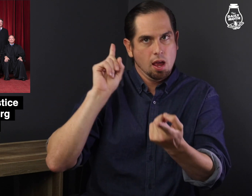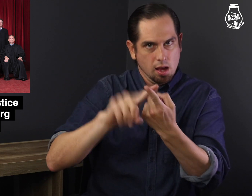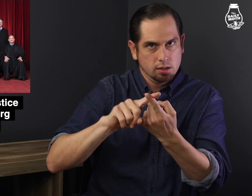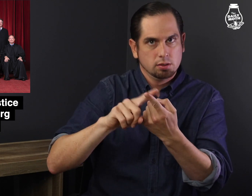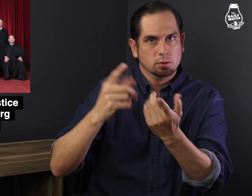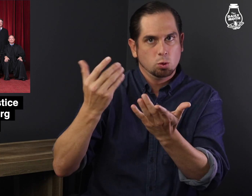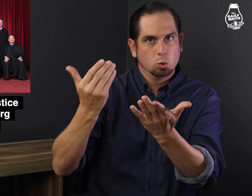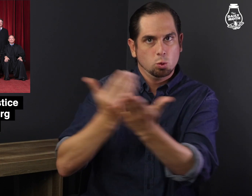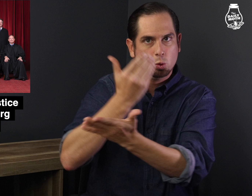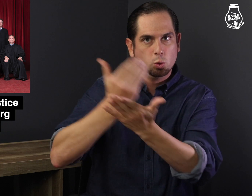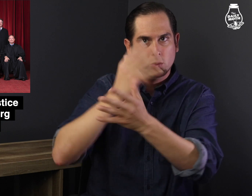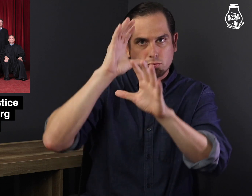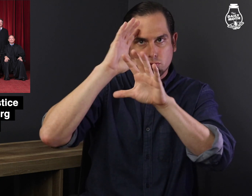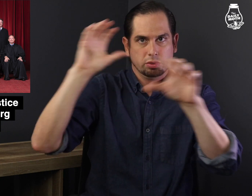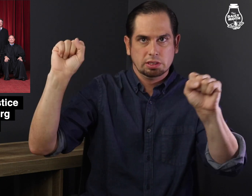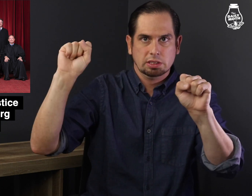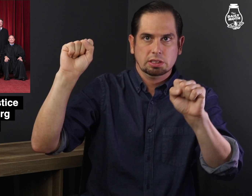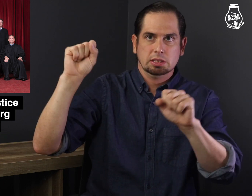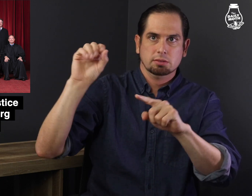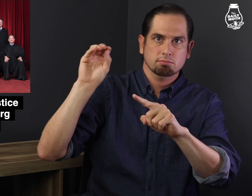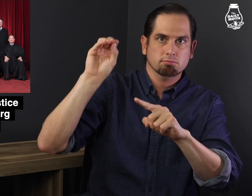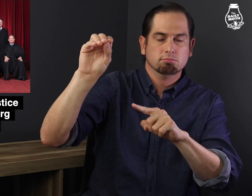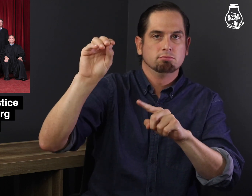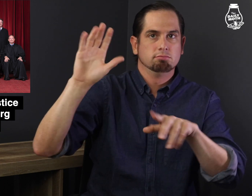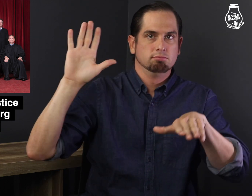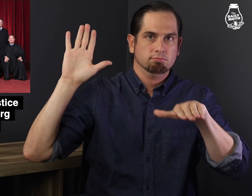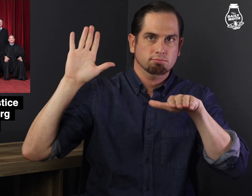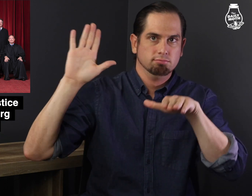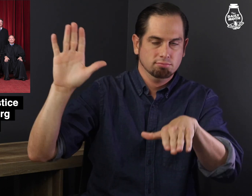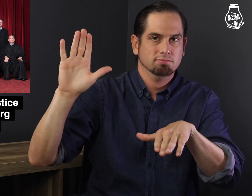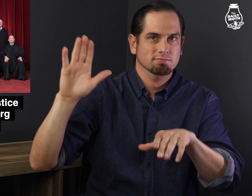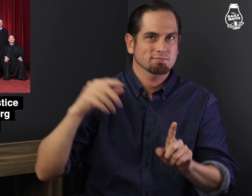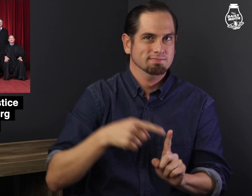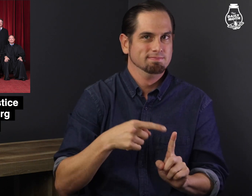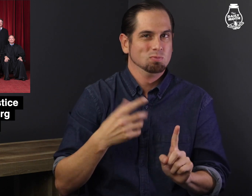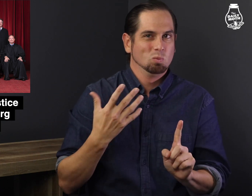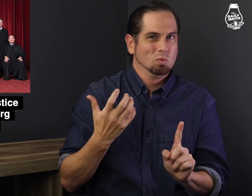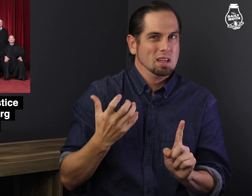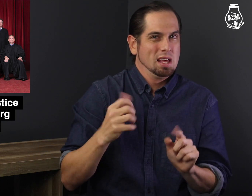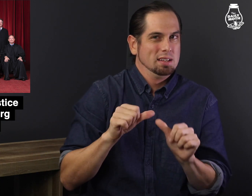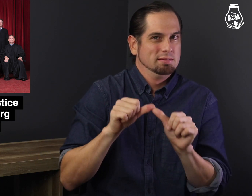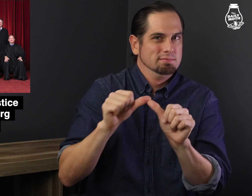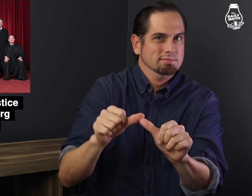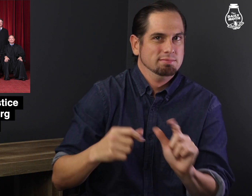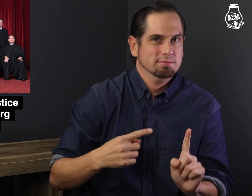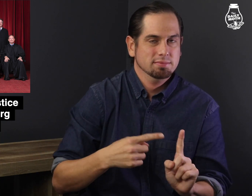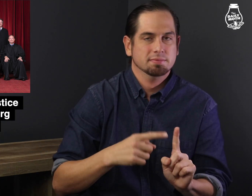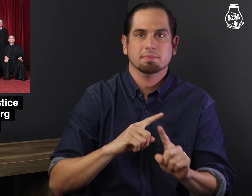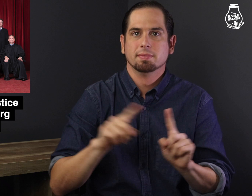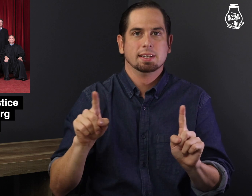until a new president is installed."